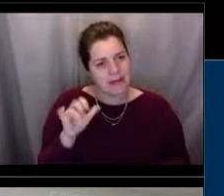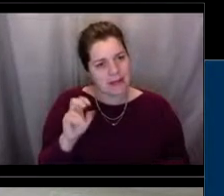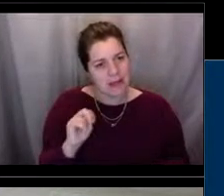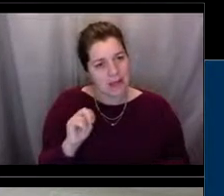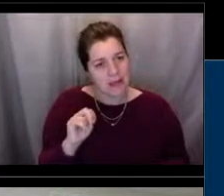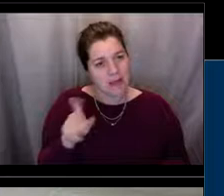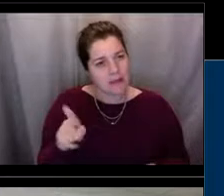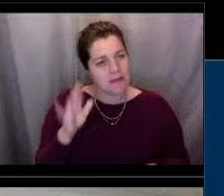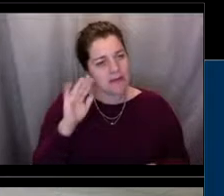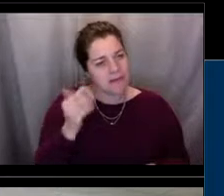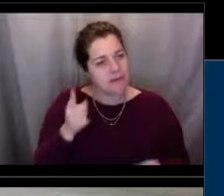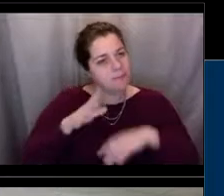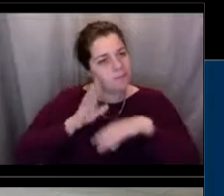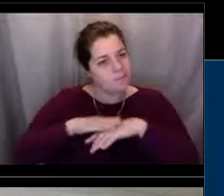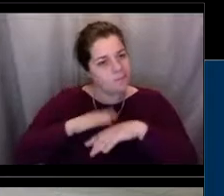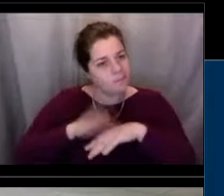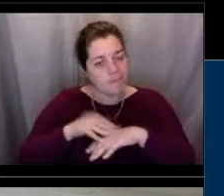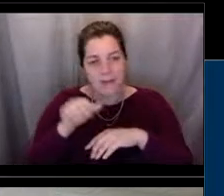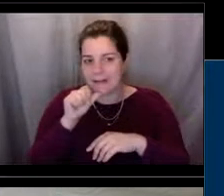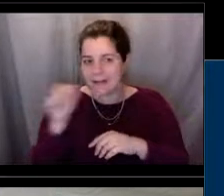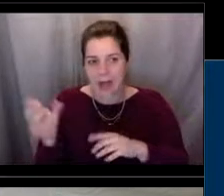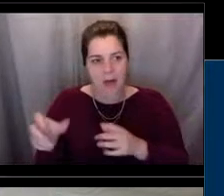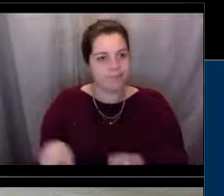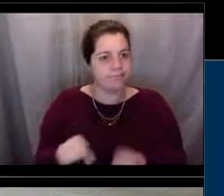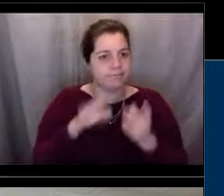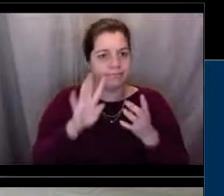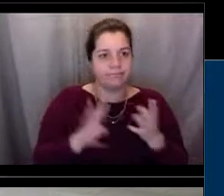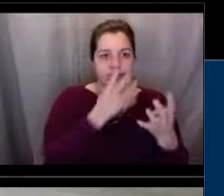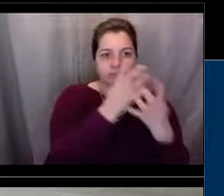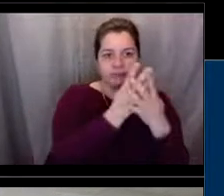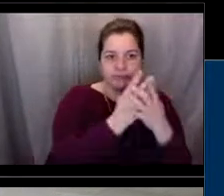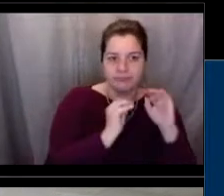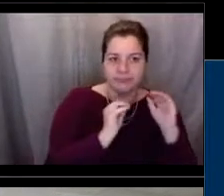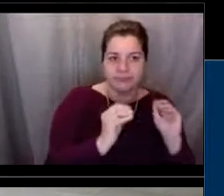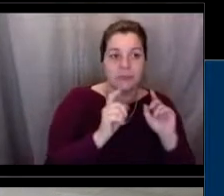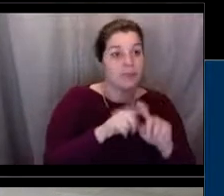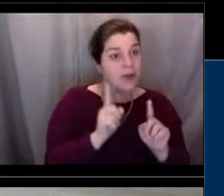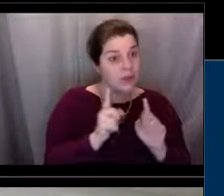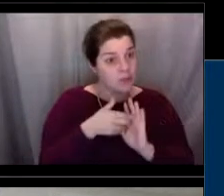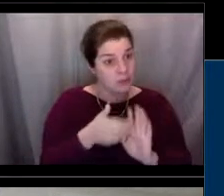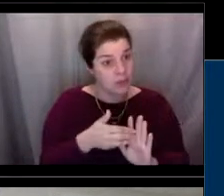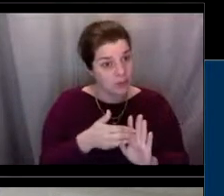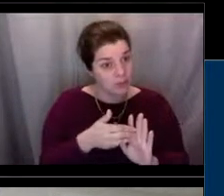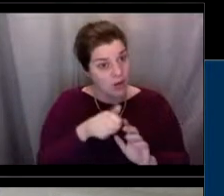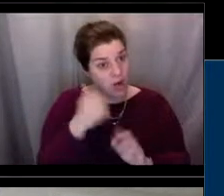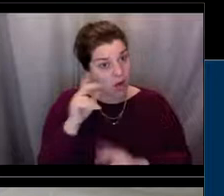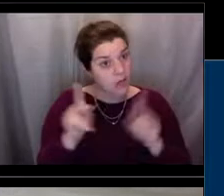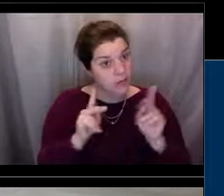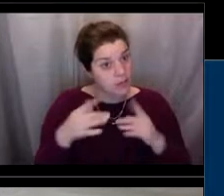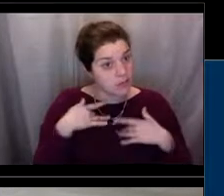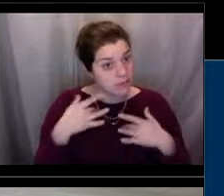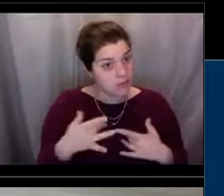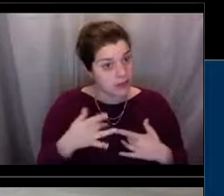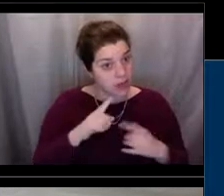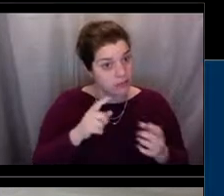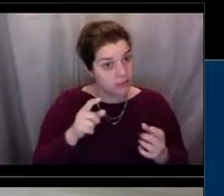or sentences after they've killed marine mammals? Sometimes people have, a lot of that depends